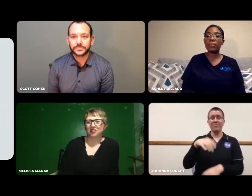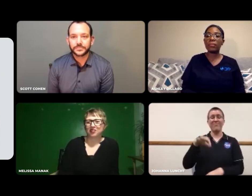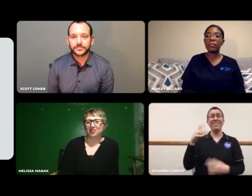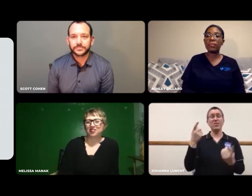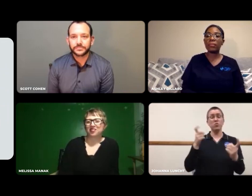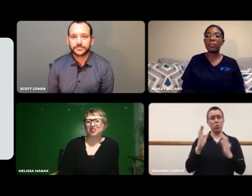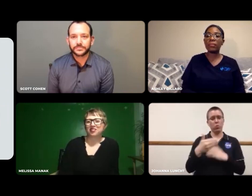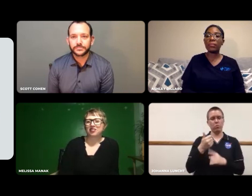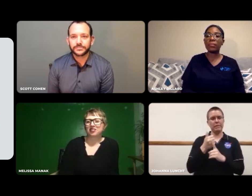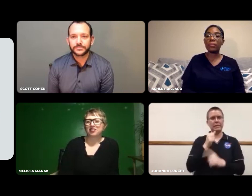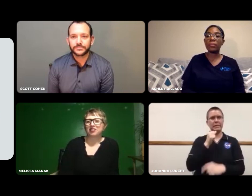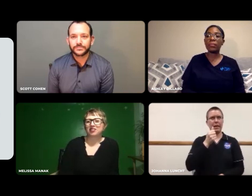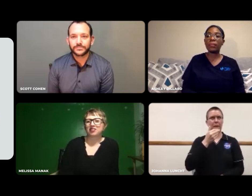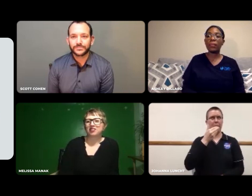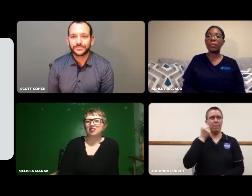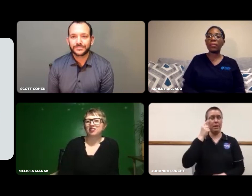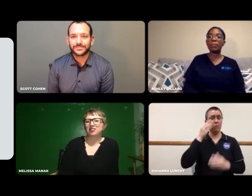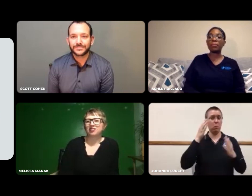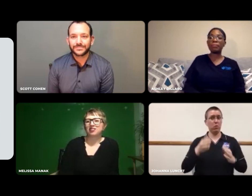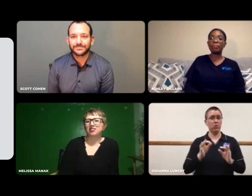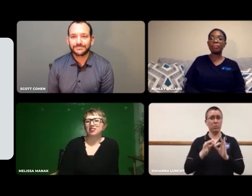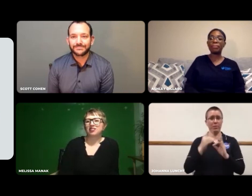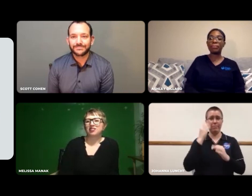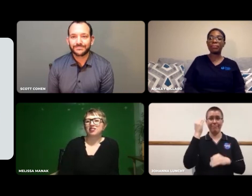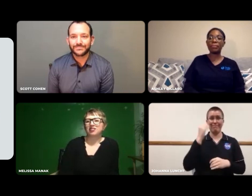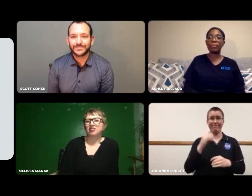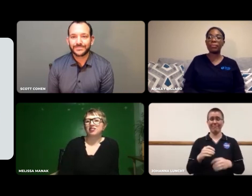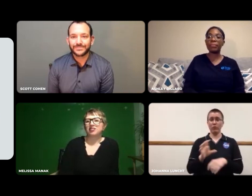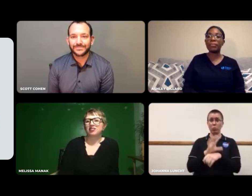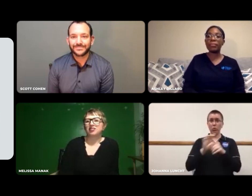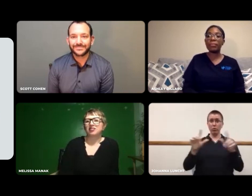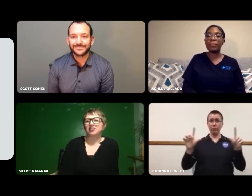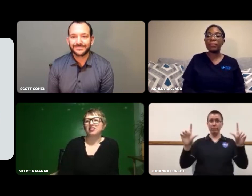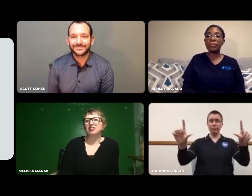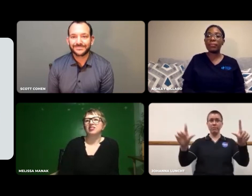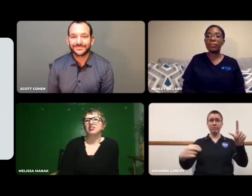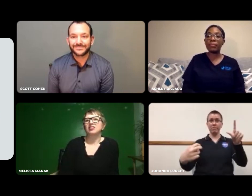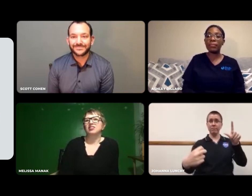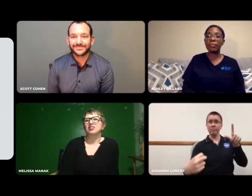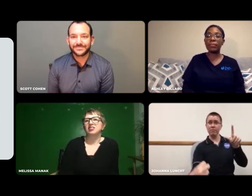A control room's not the best place for a Interpreter because there's a huge screen.